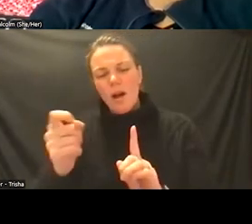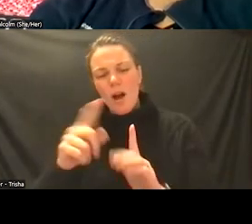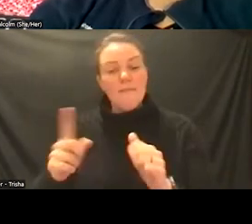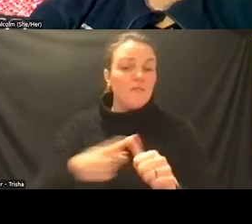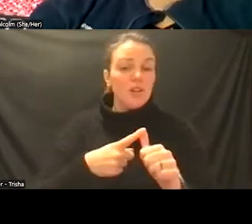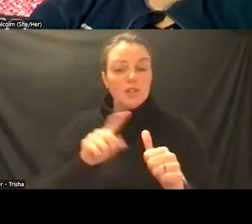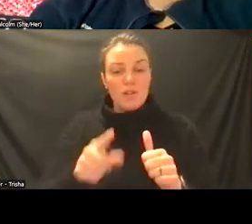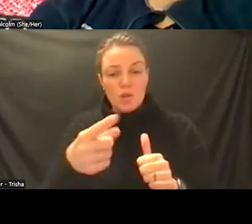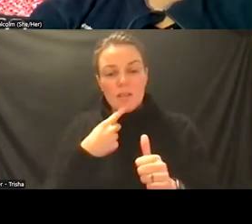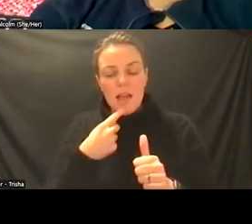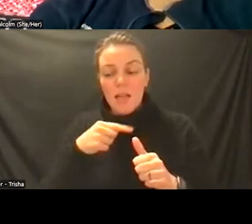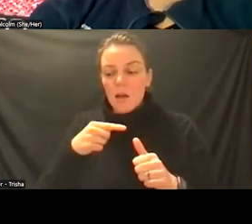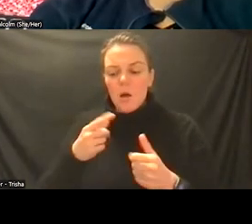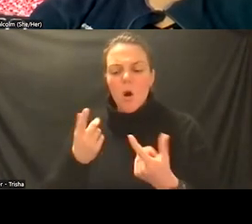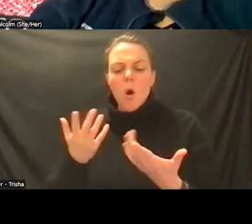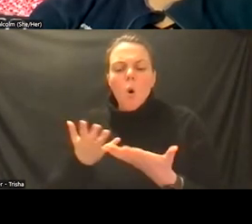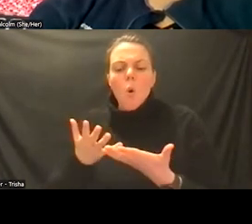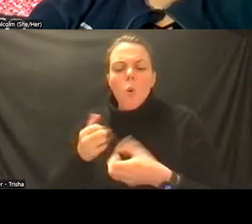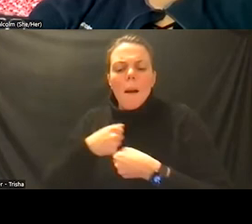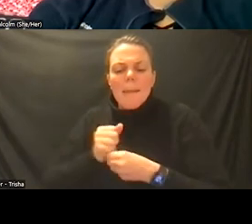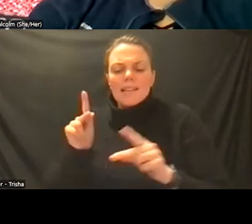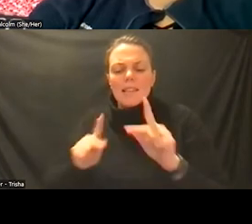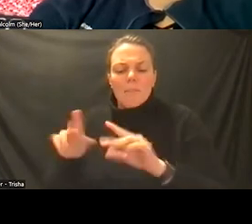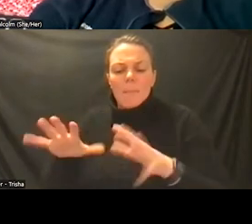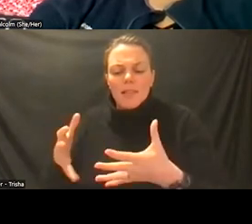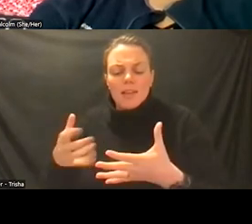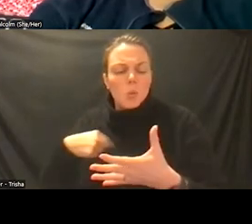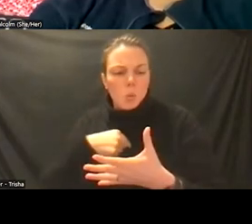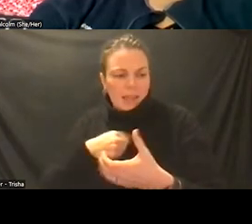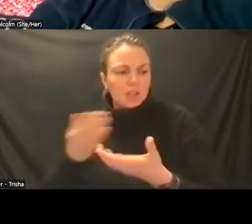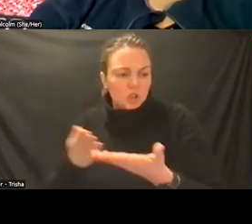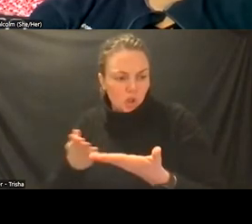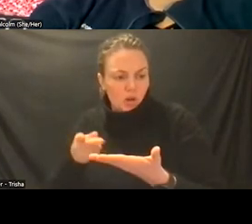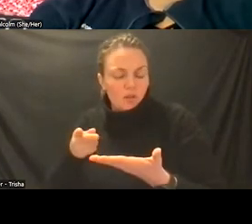the population that we serve which is the sign language using deaf population for the most part